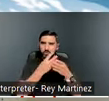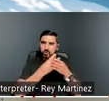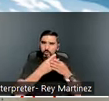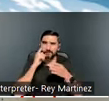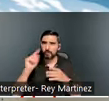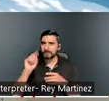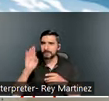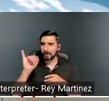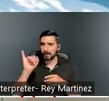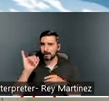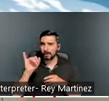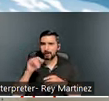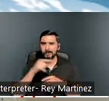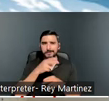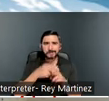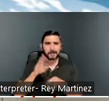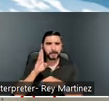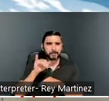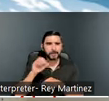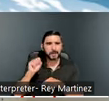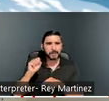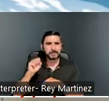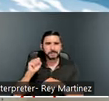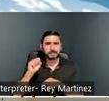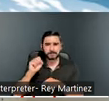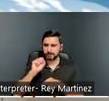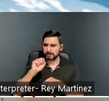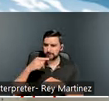which is called the VI-SPDAT here, I don’t know what it’s called in other states.